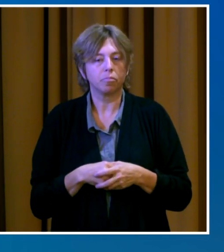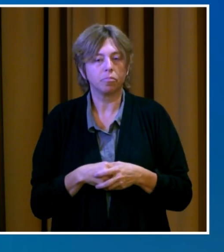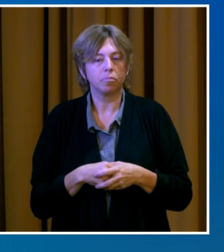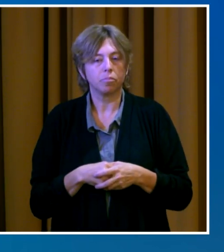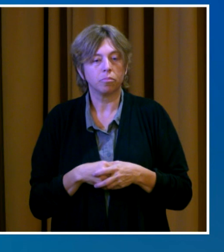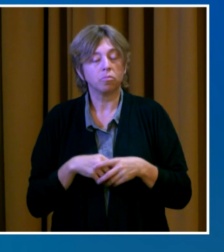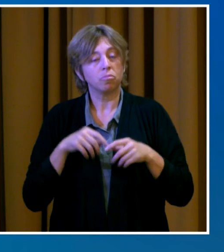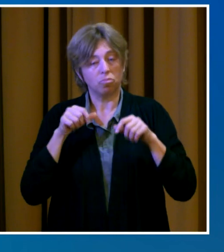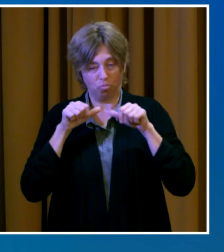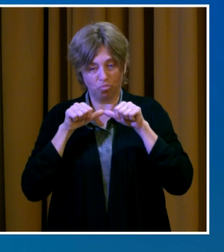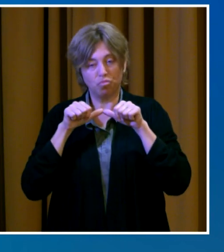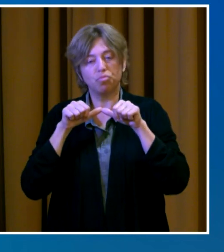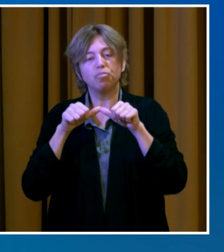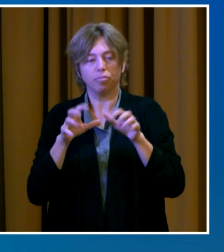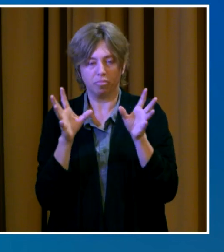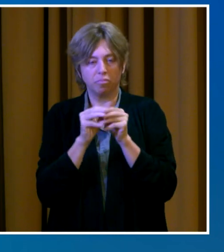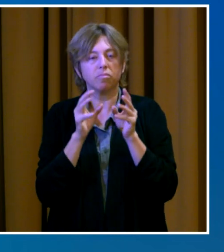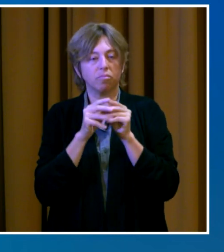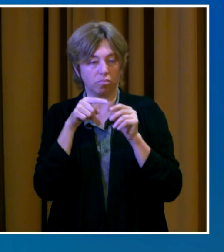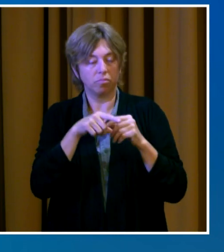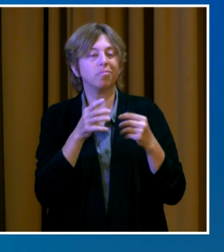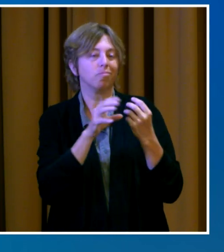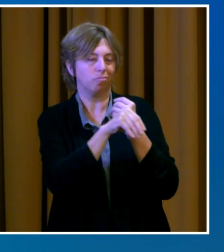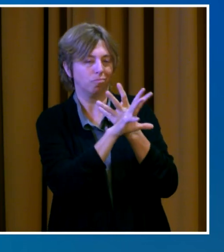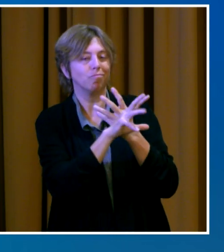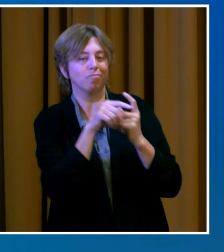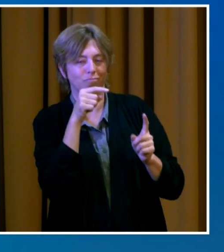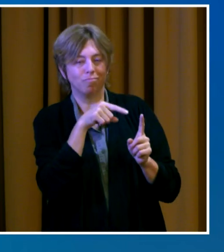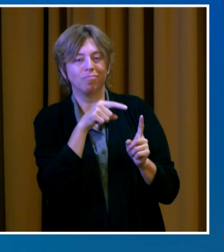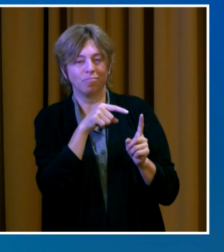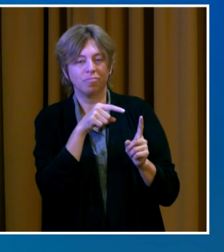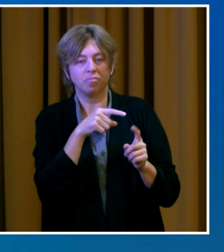an option for community participation moving forward.